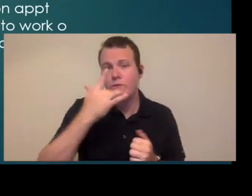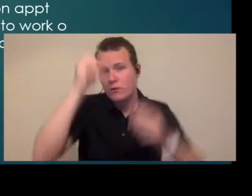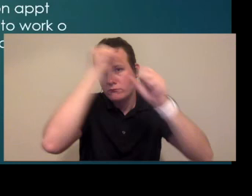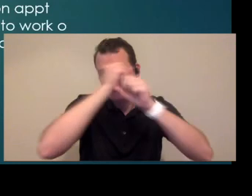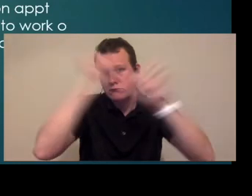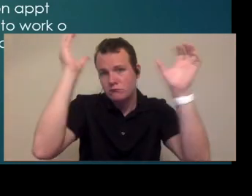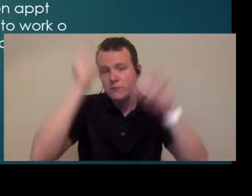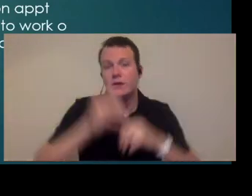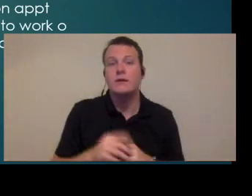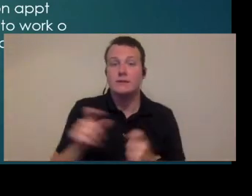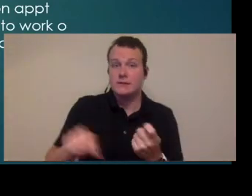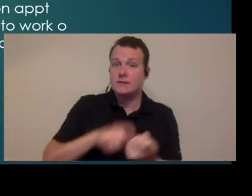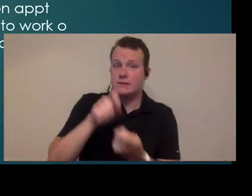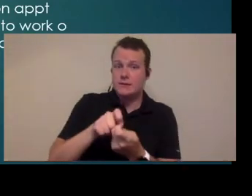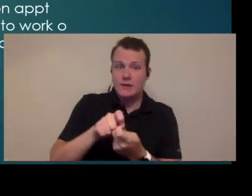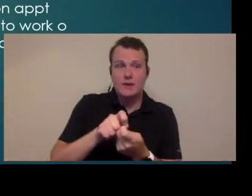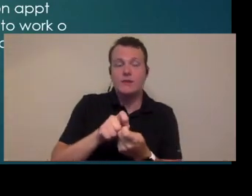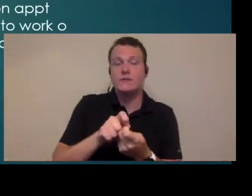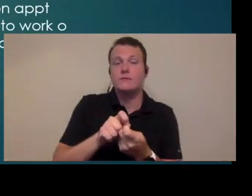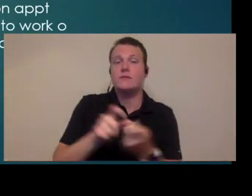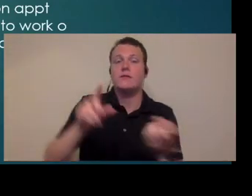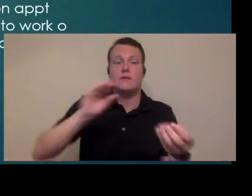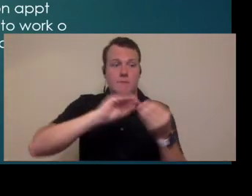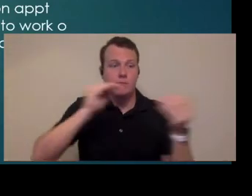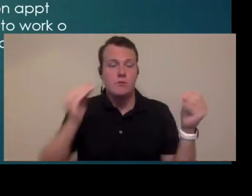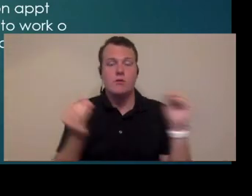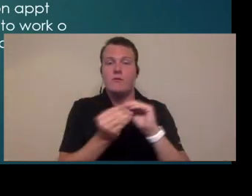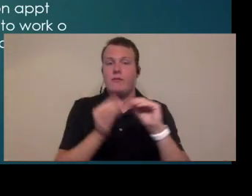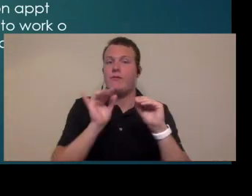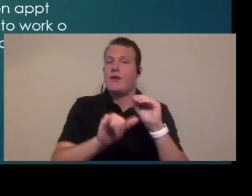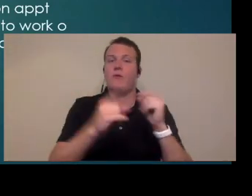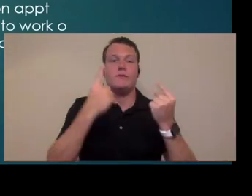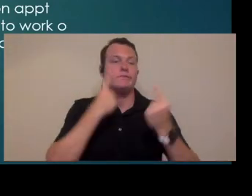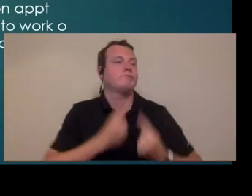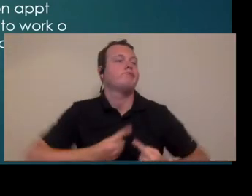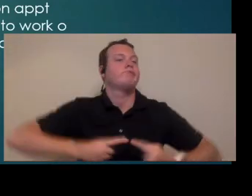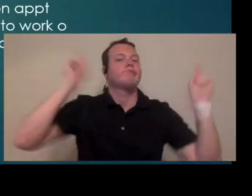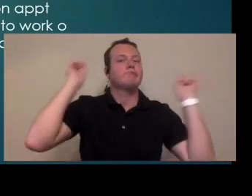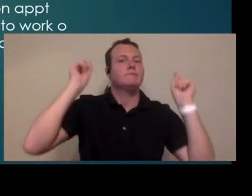look for but there really is not an exact science on how many support staff